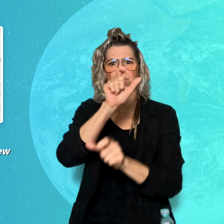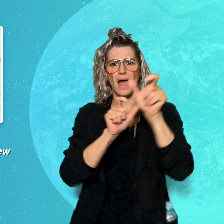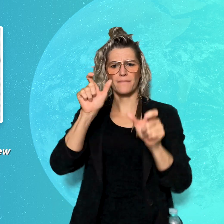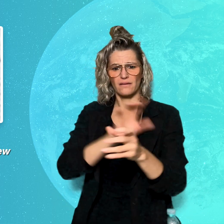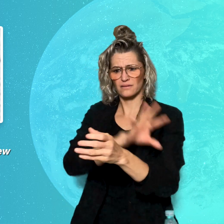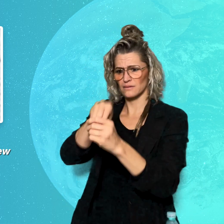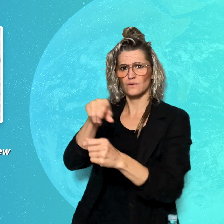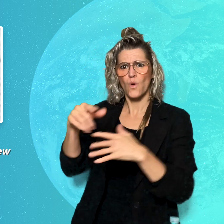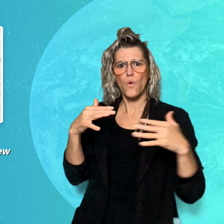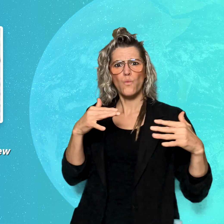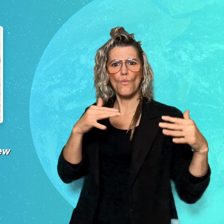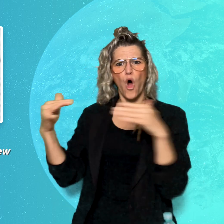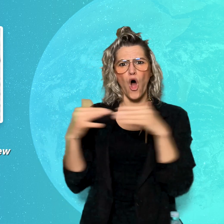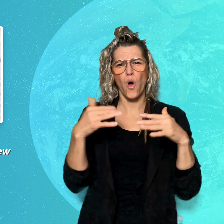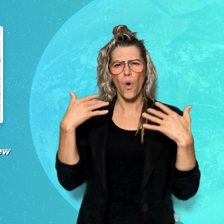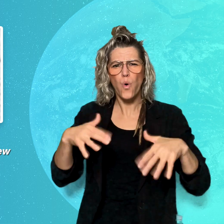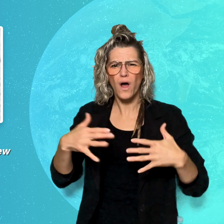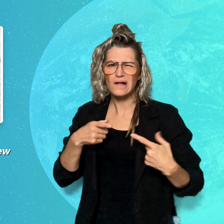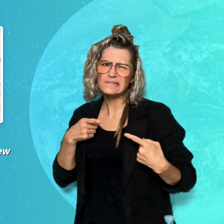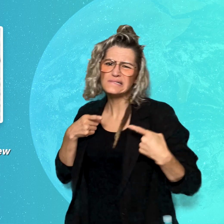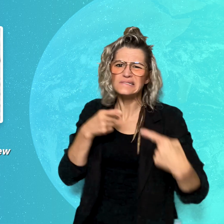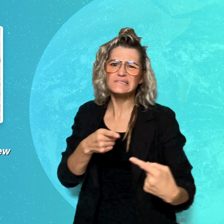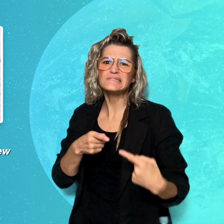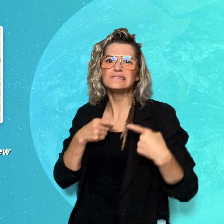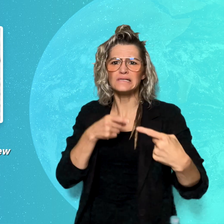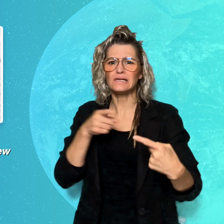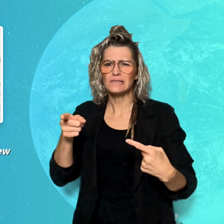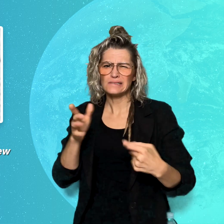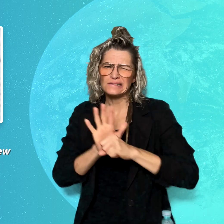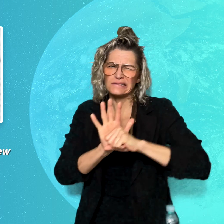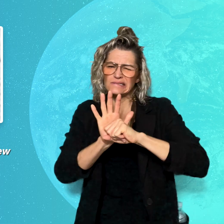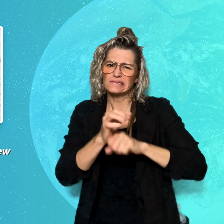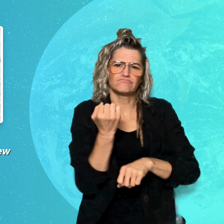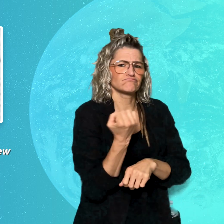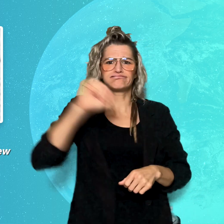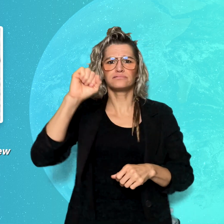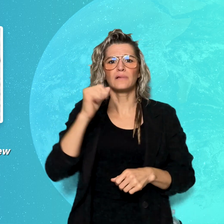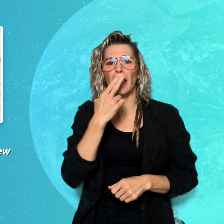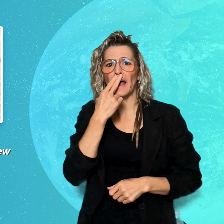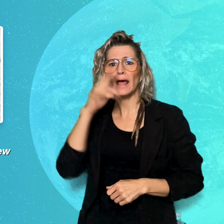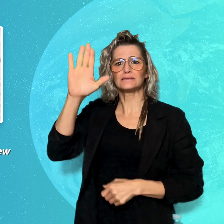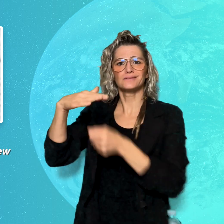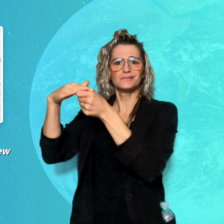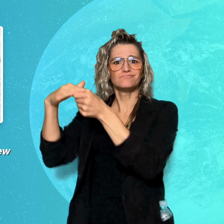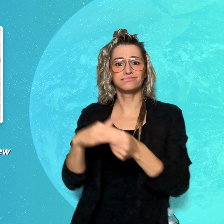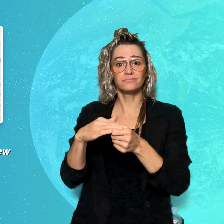the war. While the film is based on true stories, fictionalized